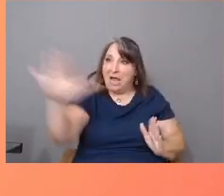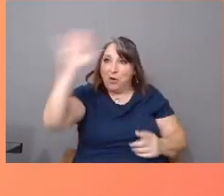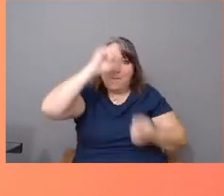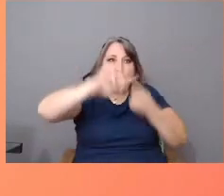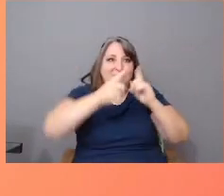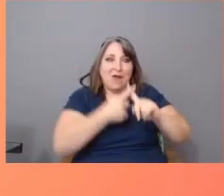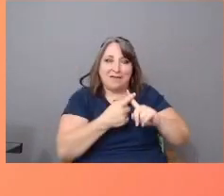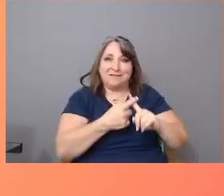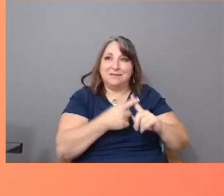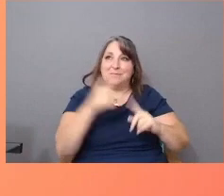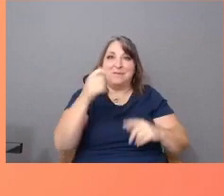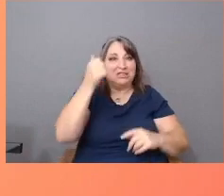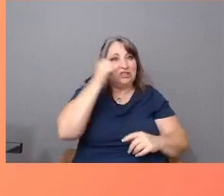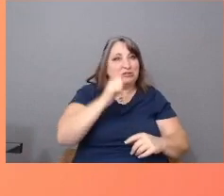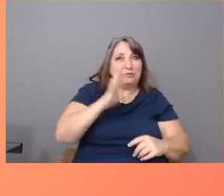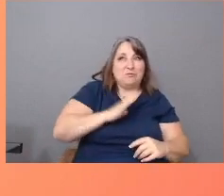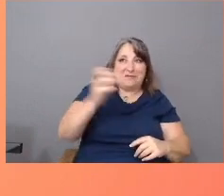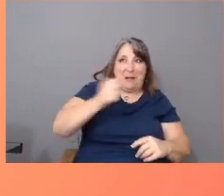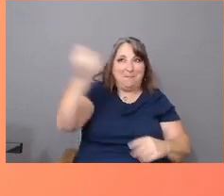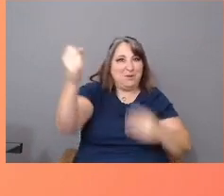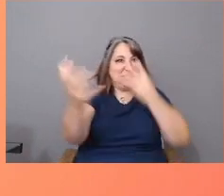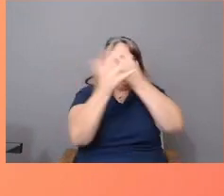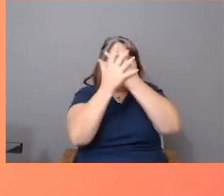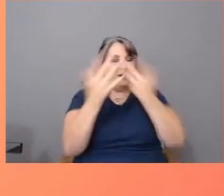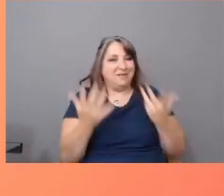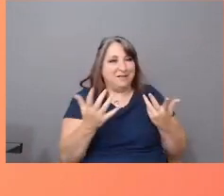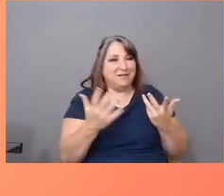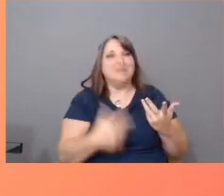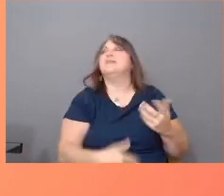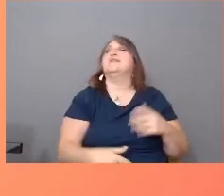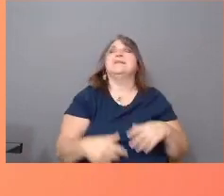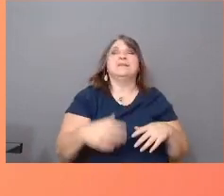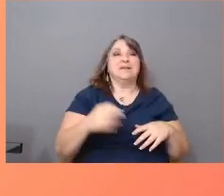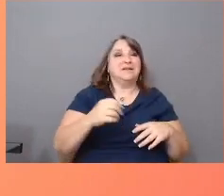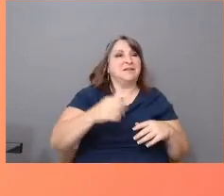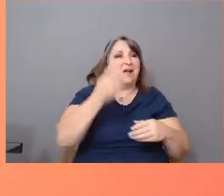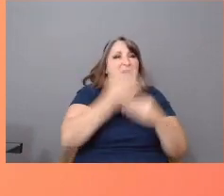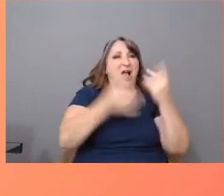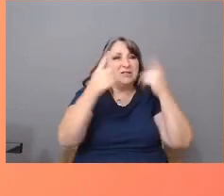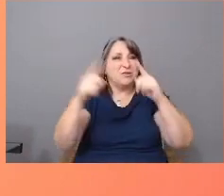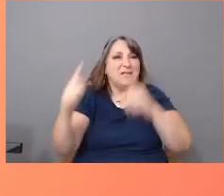in the treatment of rape victims, the consequences of prosecutorial overreach,